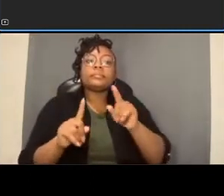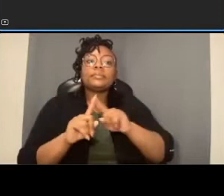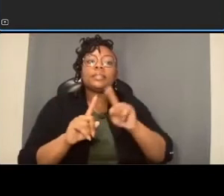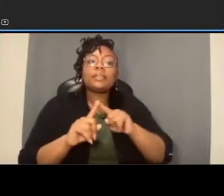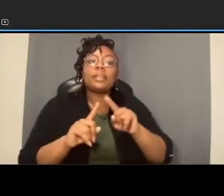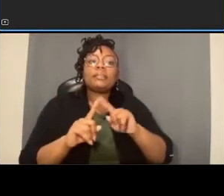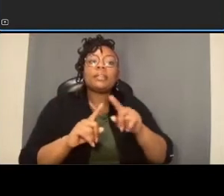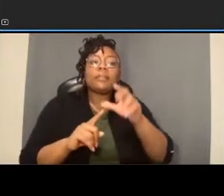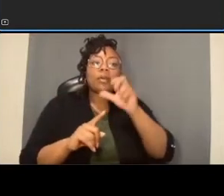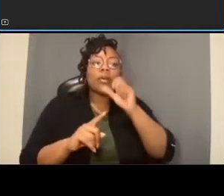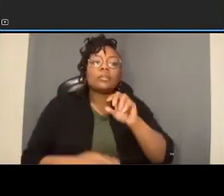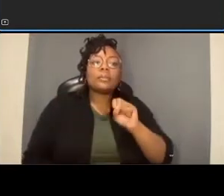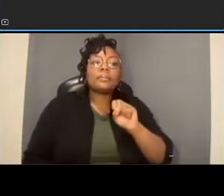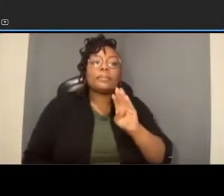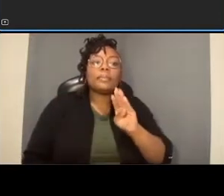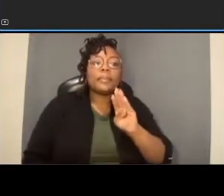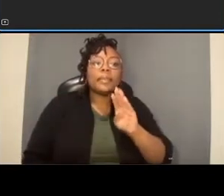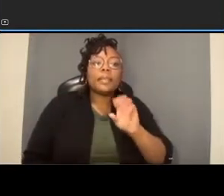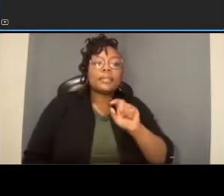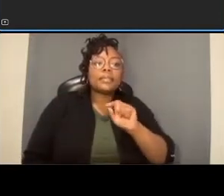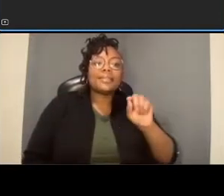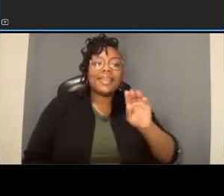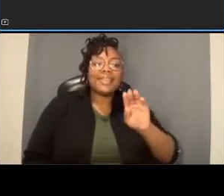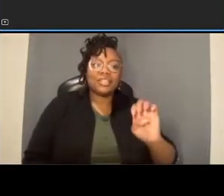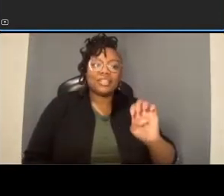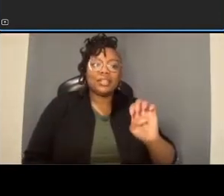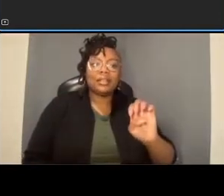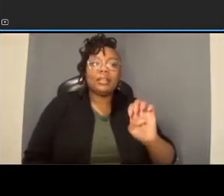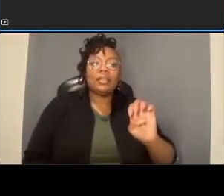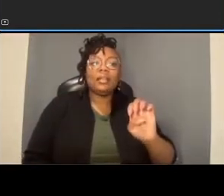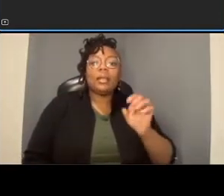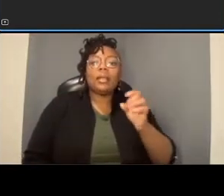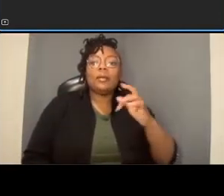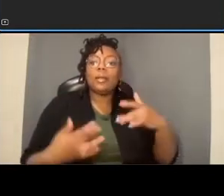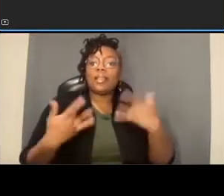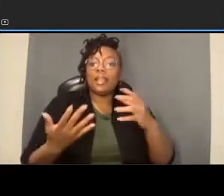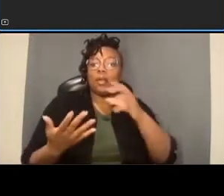e with the light orange is a bus stop that's generally remaining where it is today